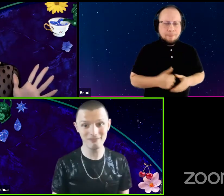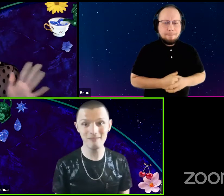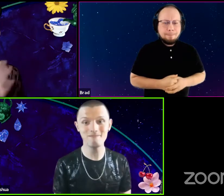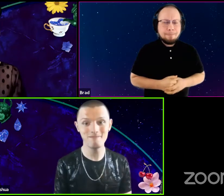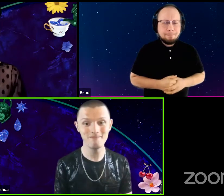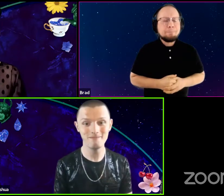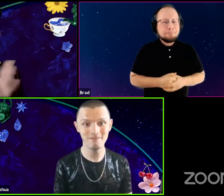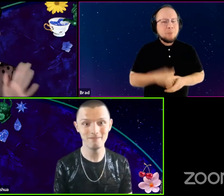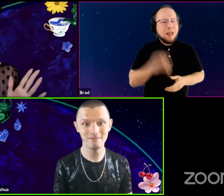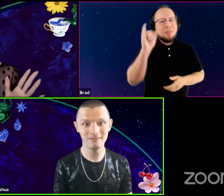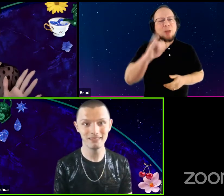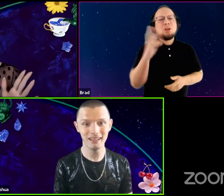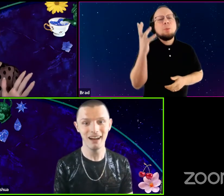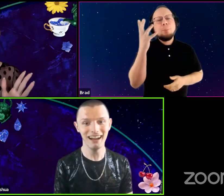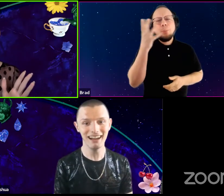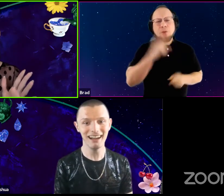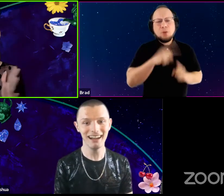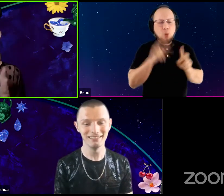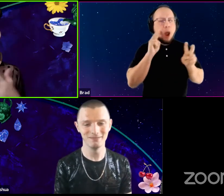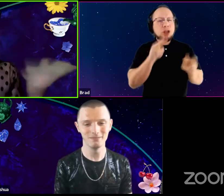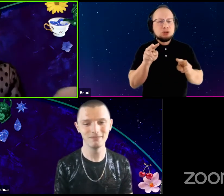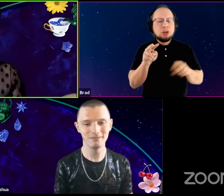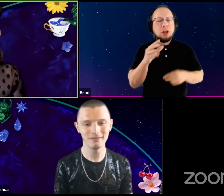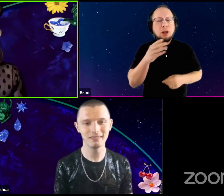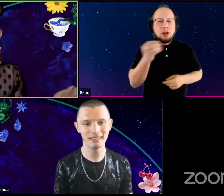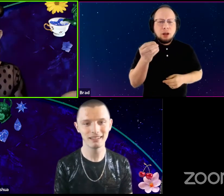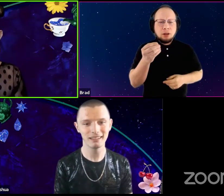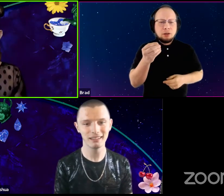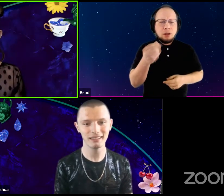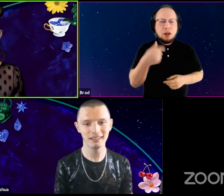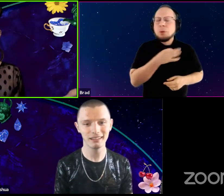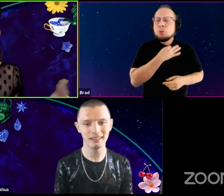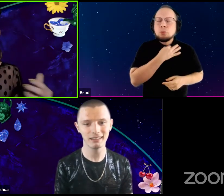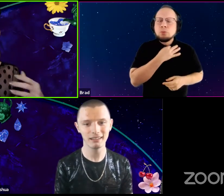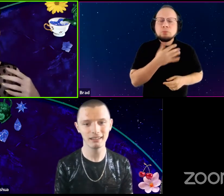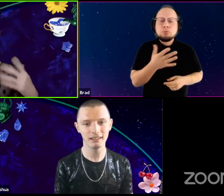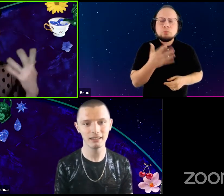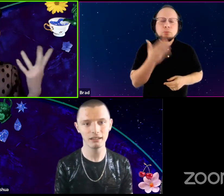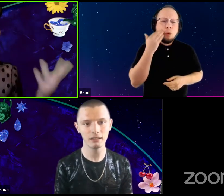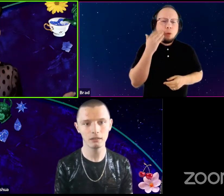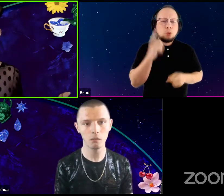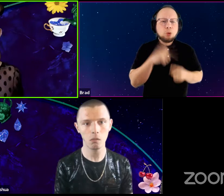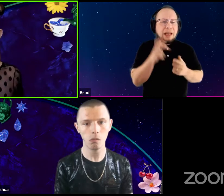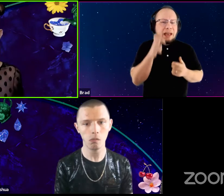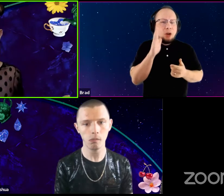That was beautiful to watch. And I, and I'm curious, you know to hear about you playing Romeo.